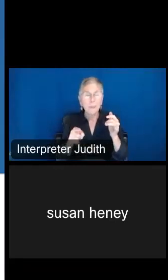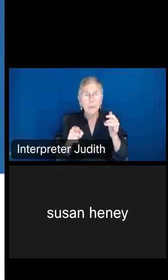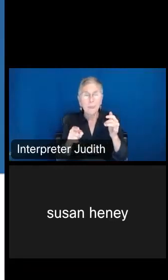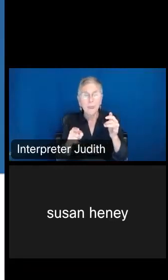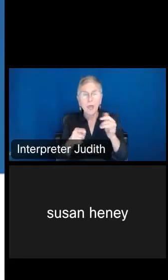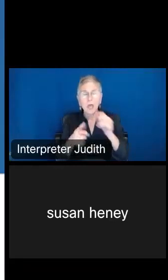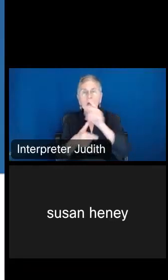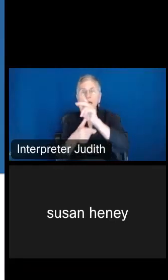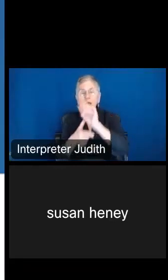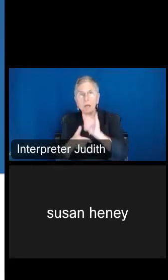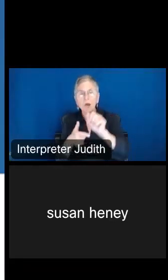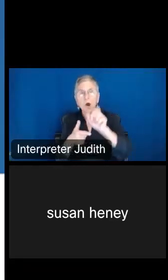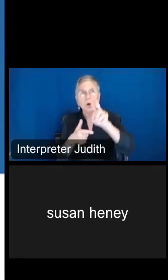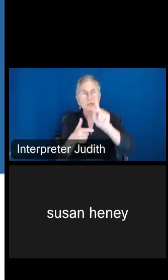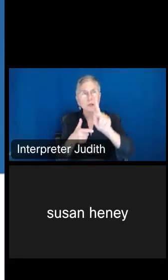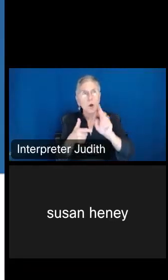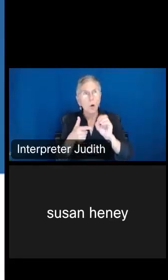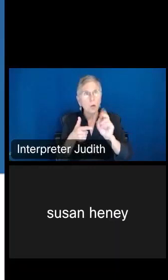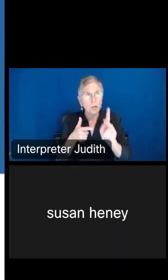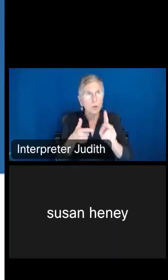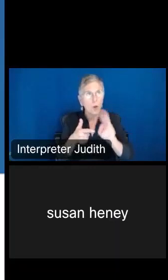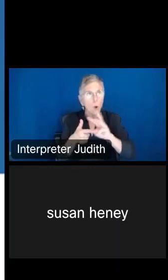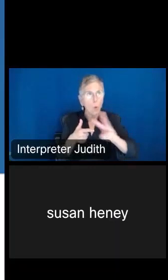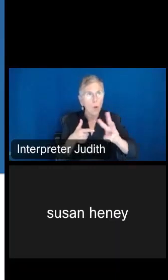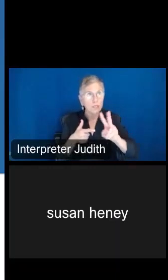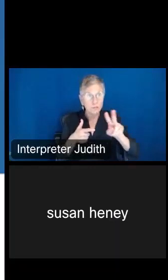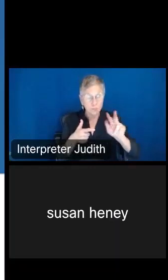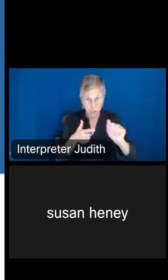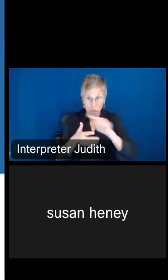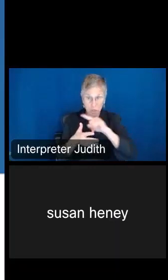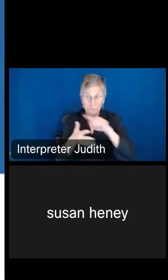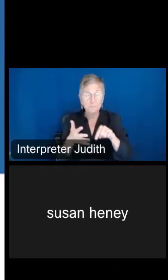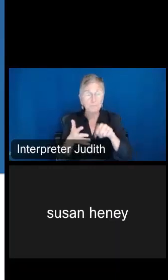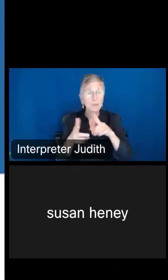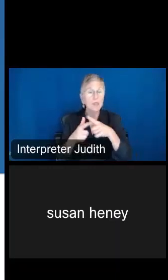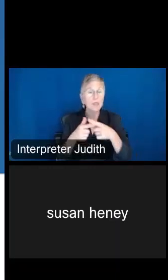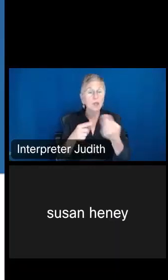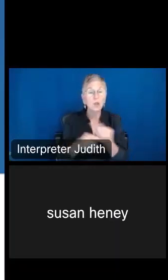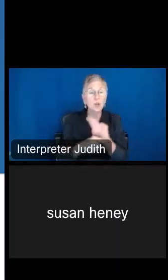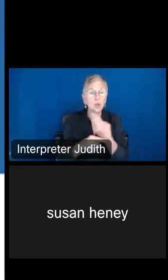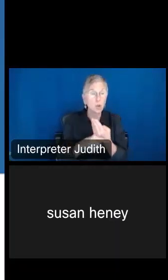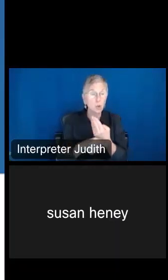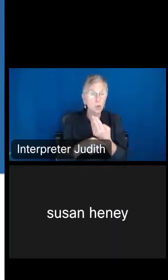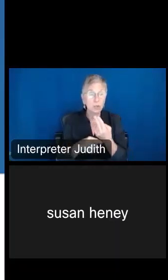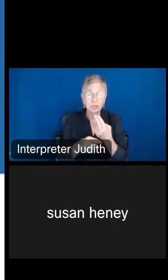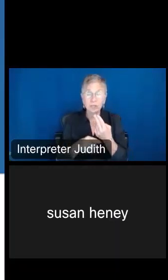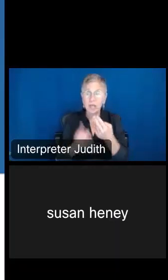Oklahoma, and West Virginia. Then you're going to use that label search function again, and